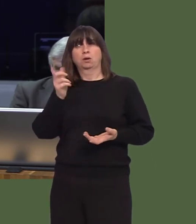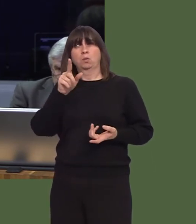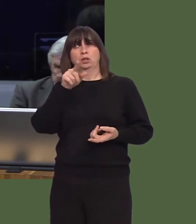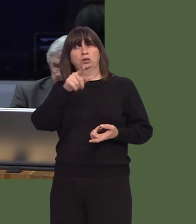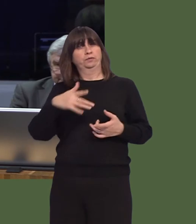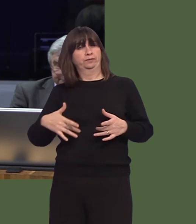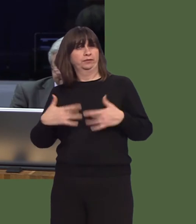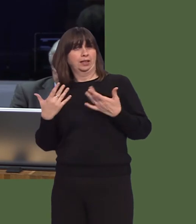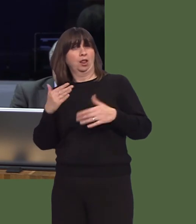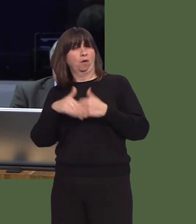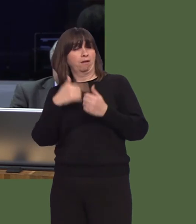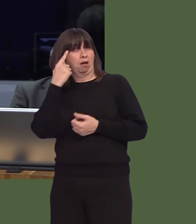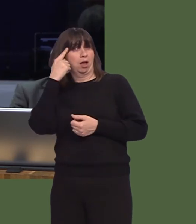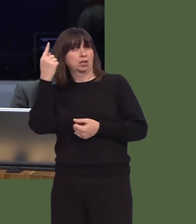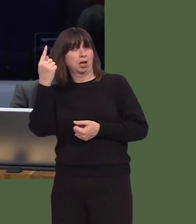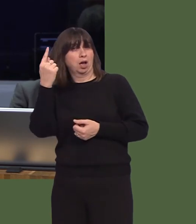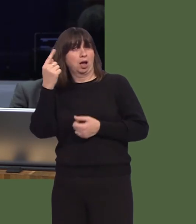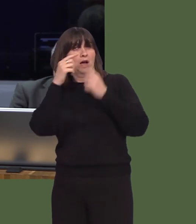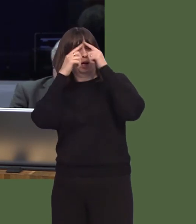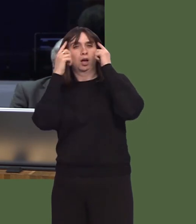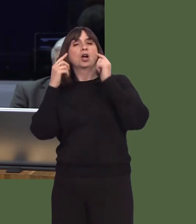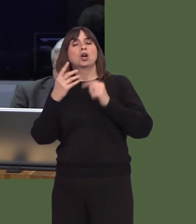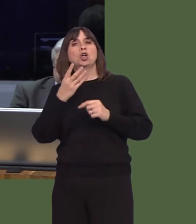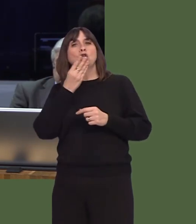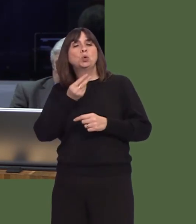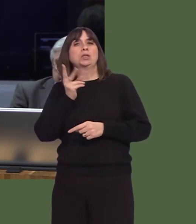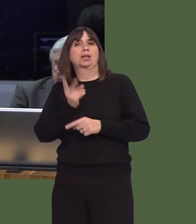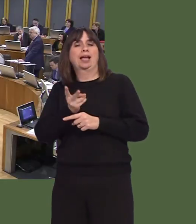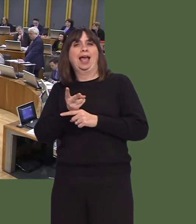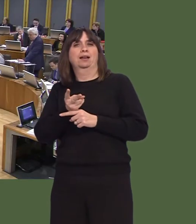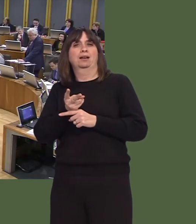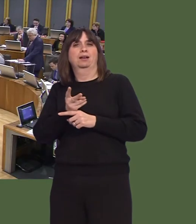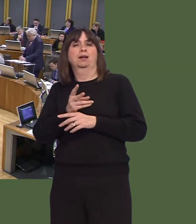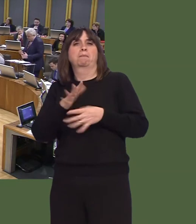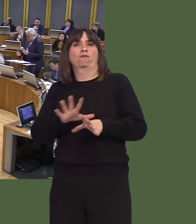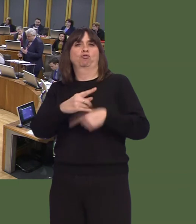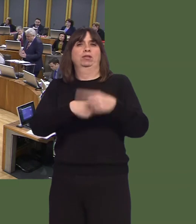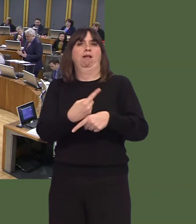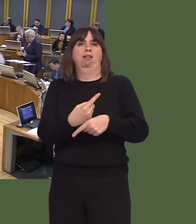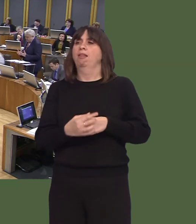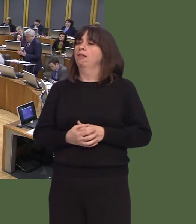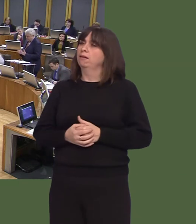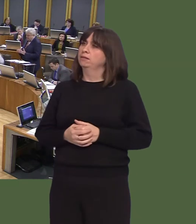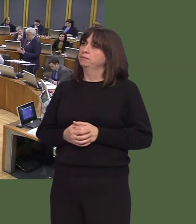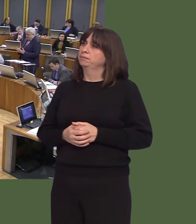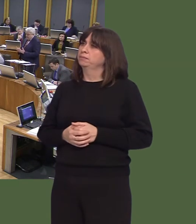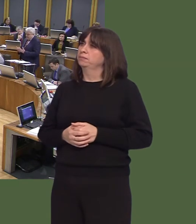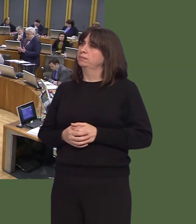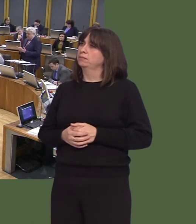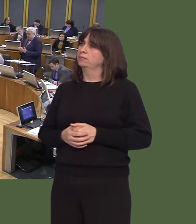fath i wneud yn siwr ein bod ni'n ailddefnyddio mwy o blastig? Carwyn Jones AM: Dyna un peth, wrth gwrs, y bydd adroddiad y mis nesaf yn ei ystyried: